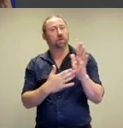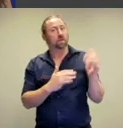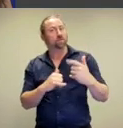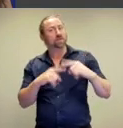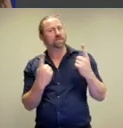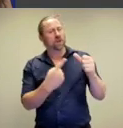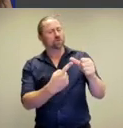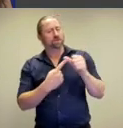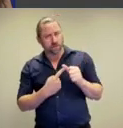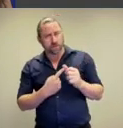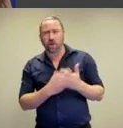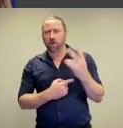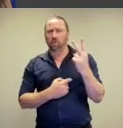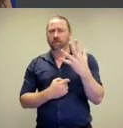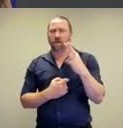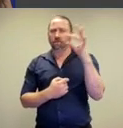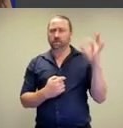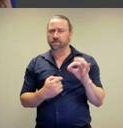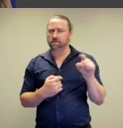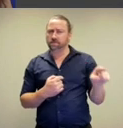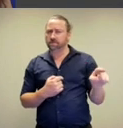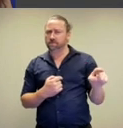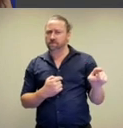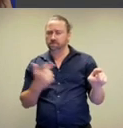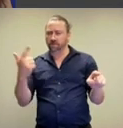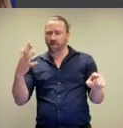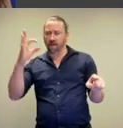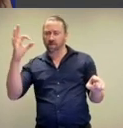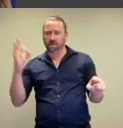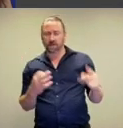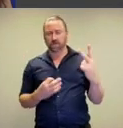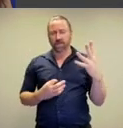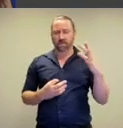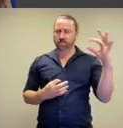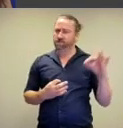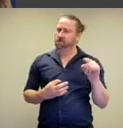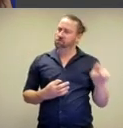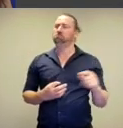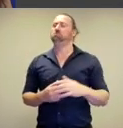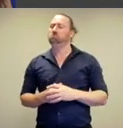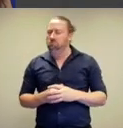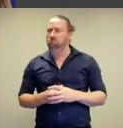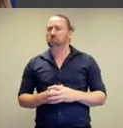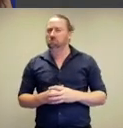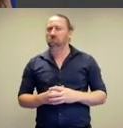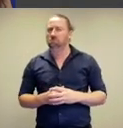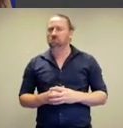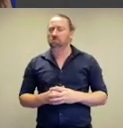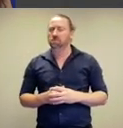a very different response, over on instagram, 25%